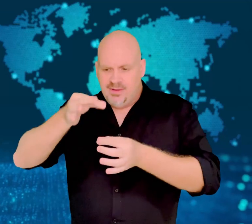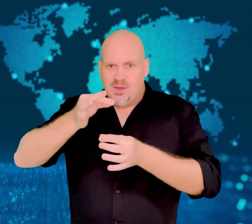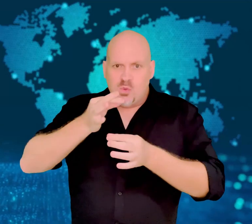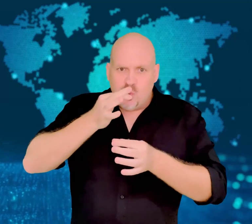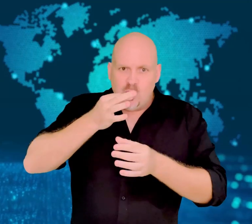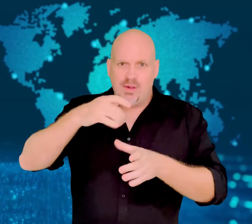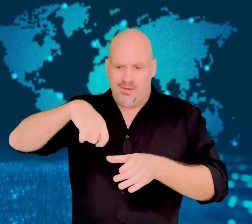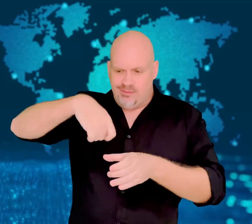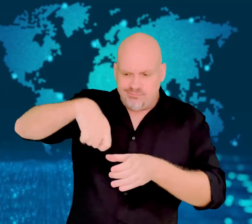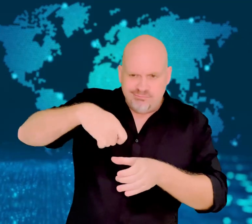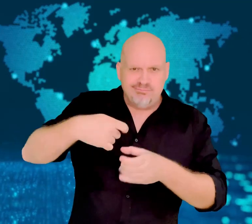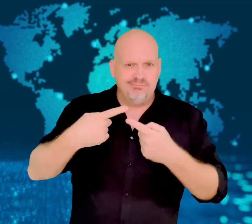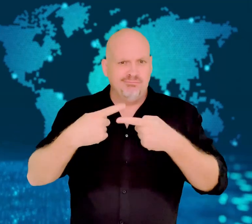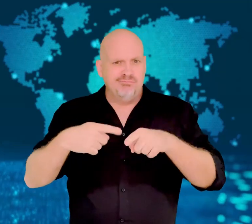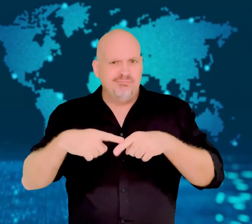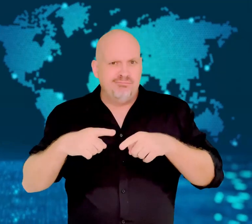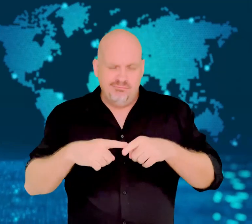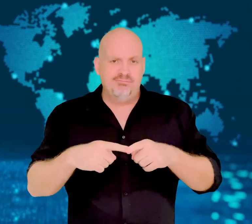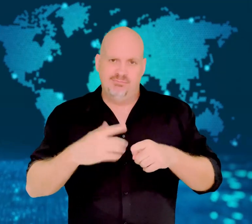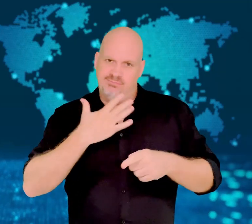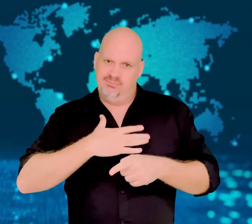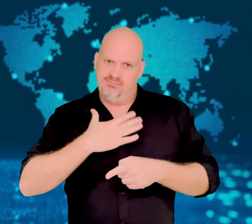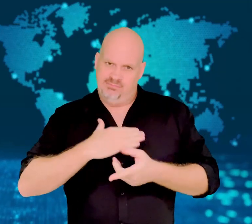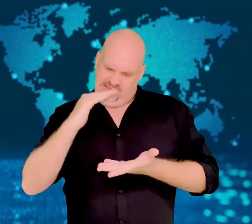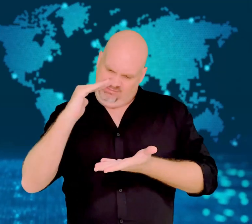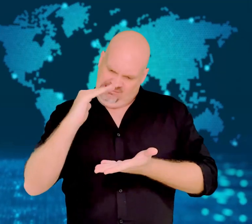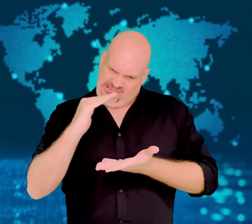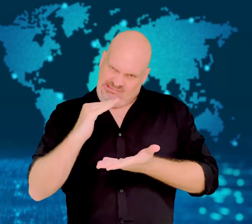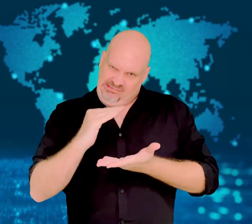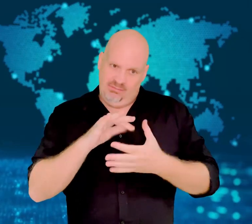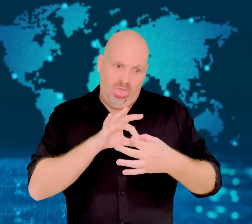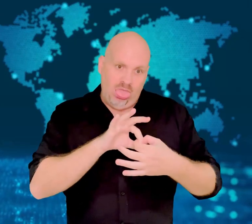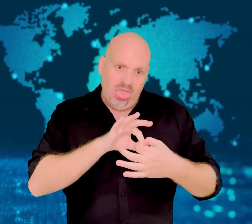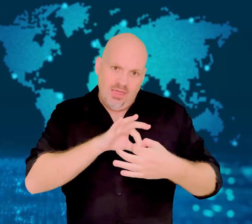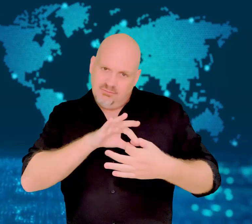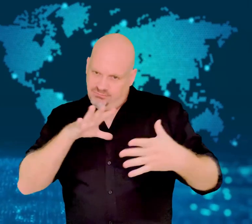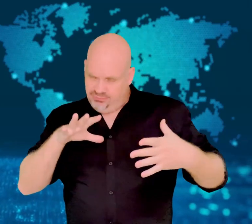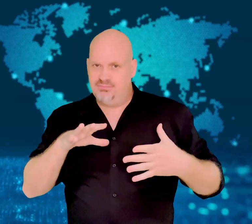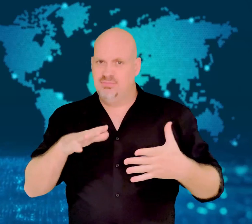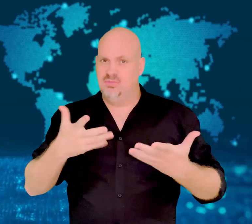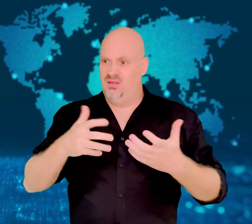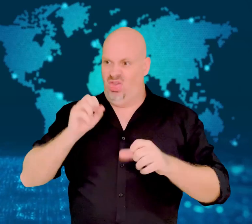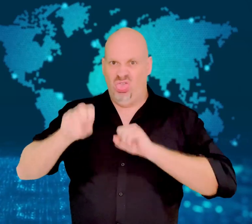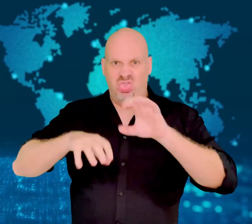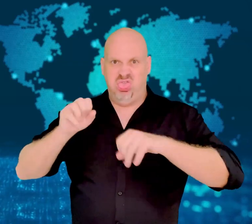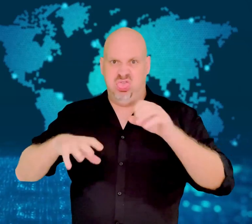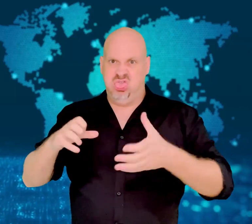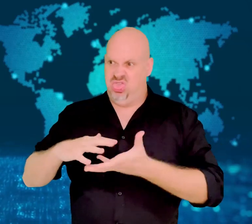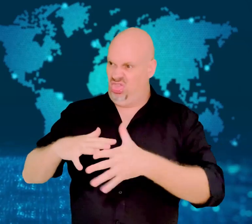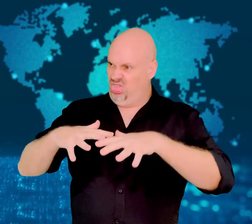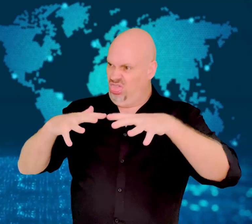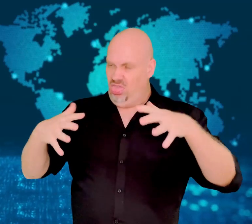disposable plastics to lessen its plastic waste.